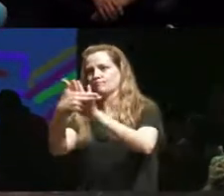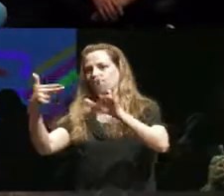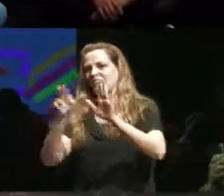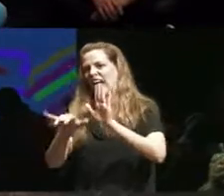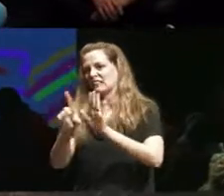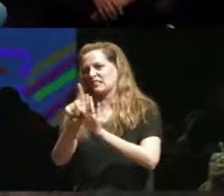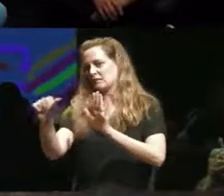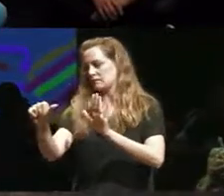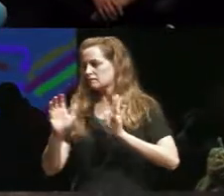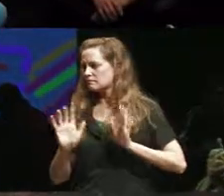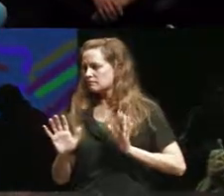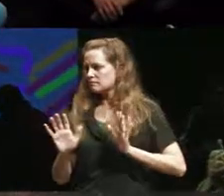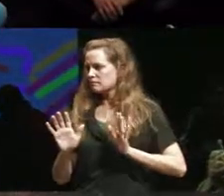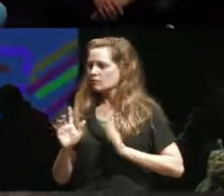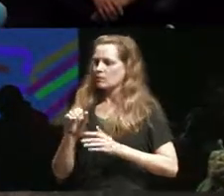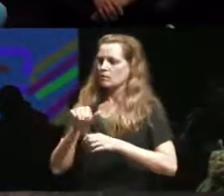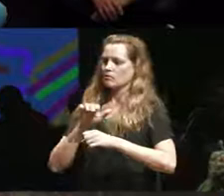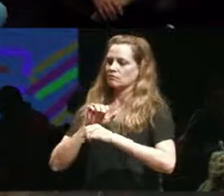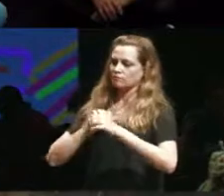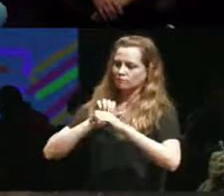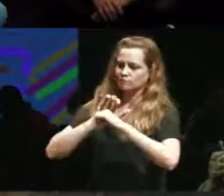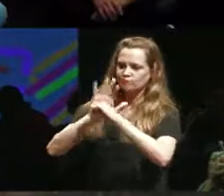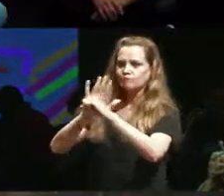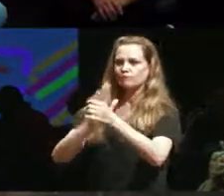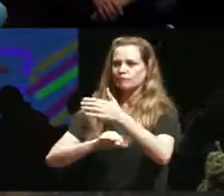movement might be about accessing rights that lots of folks don't have access to